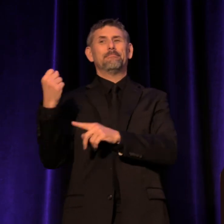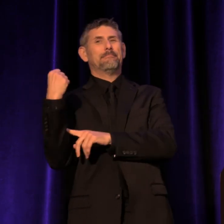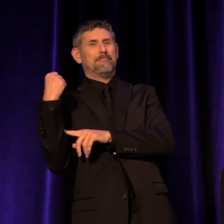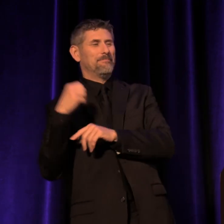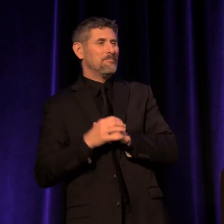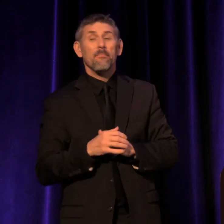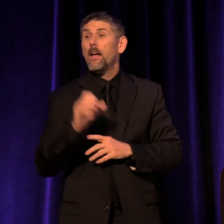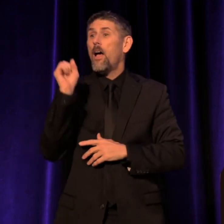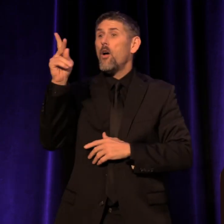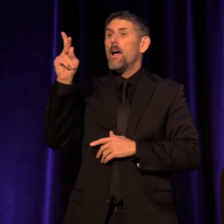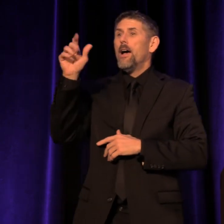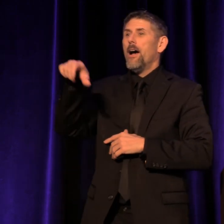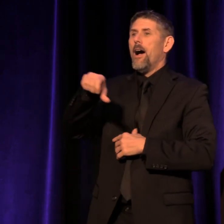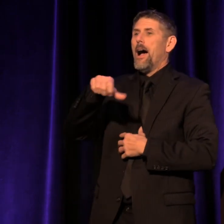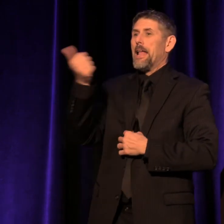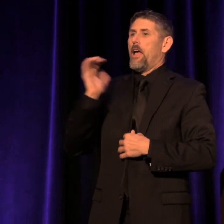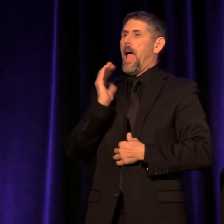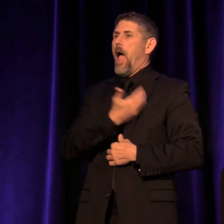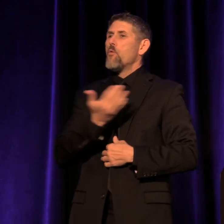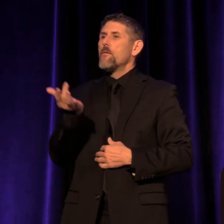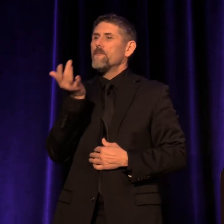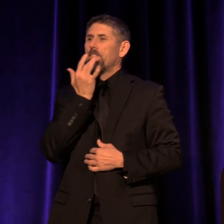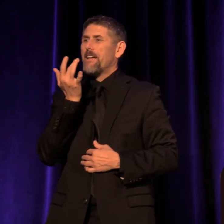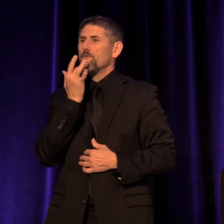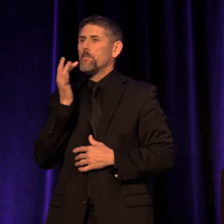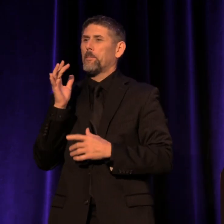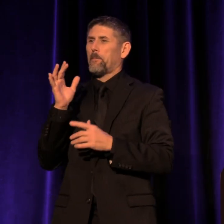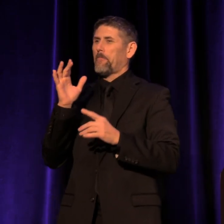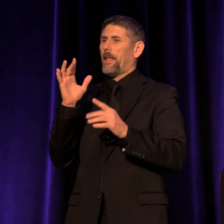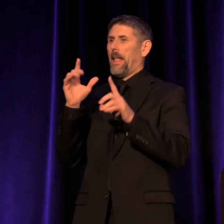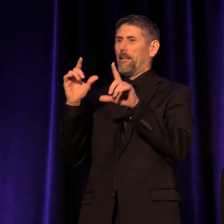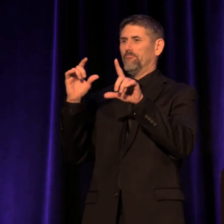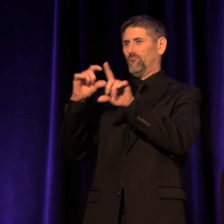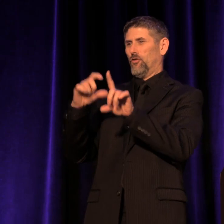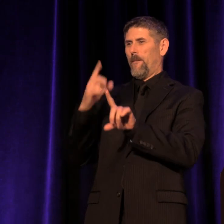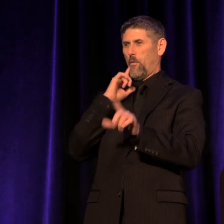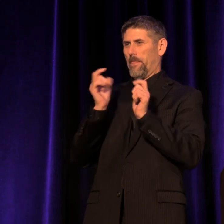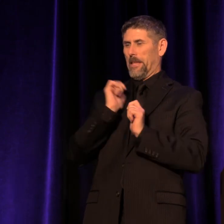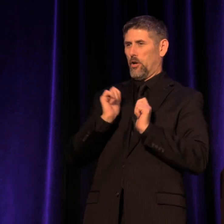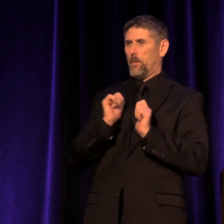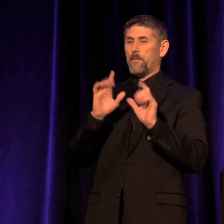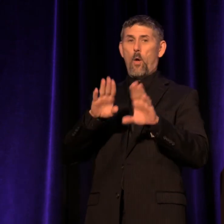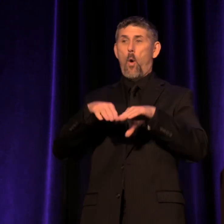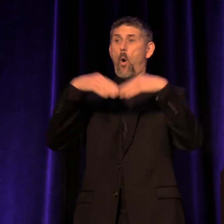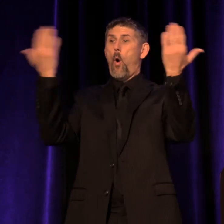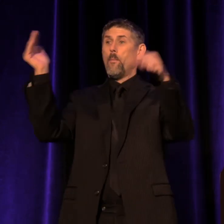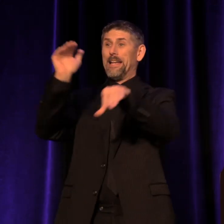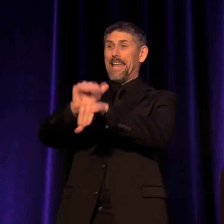So, another of our favorite theater terms is "opening night party."